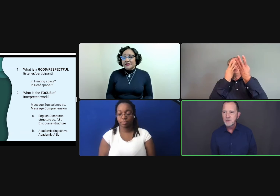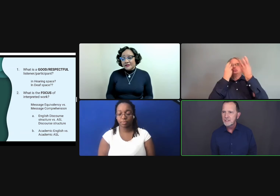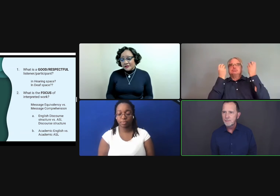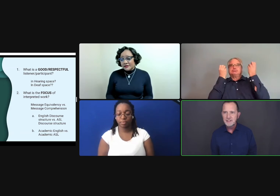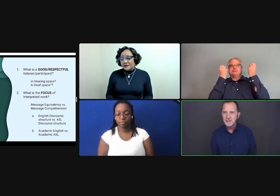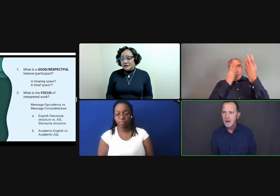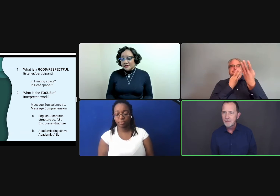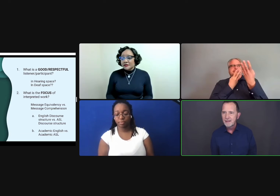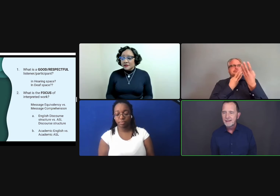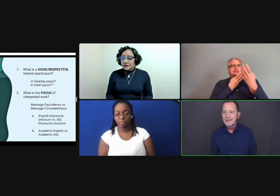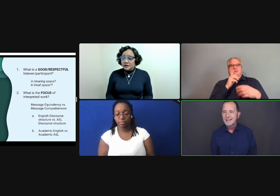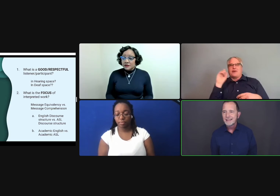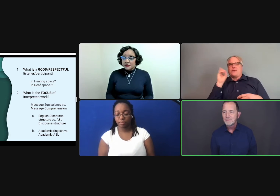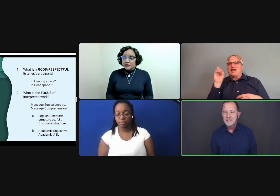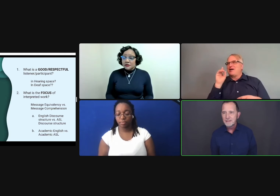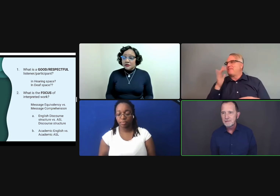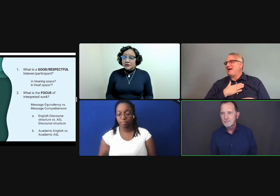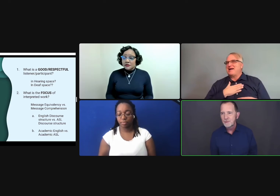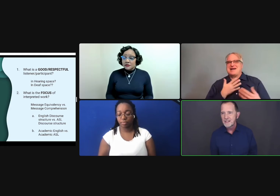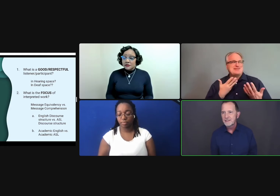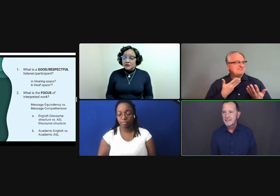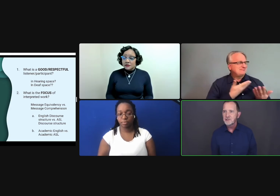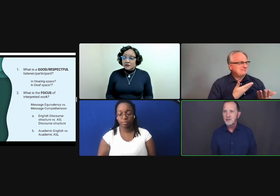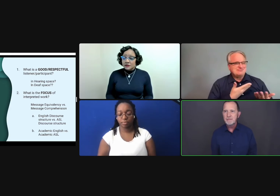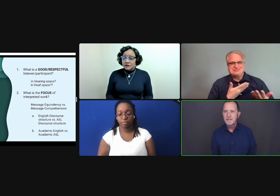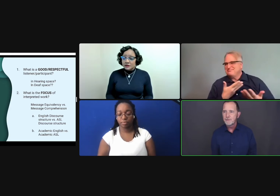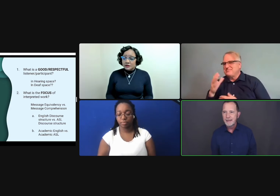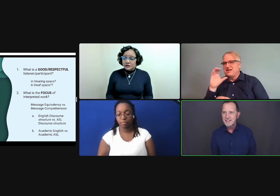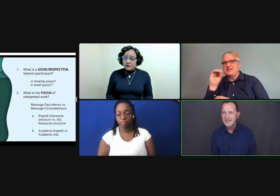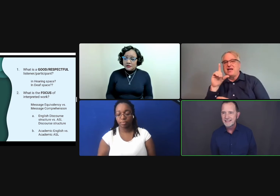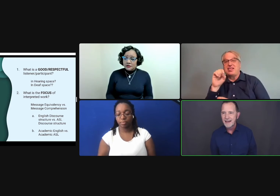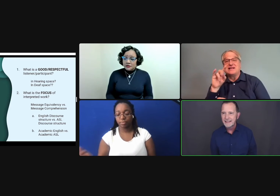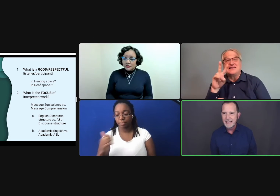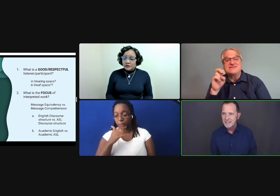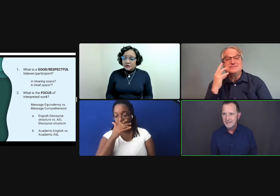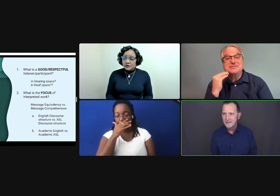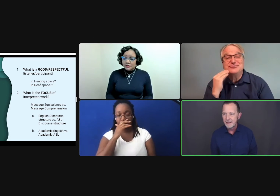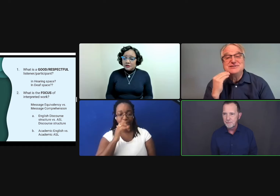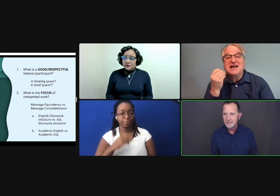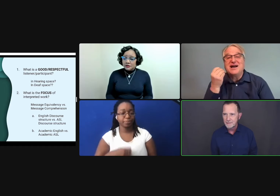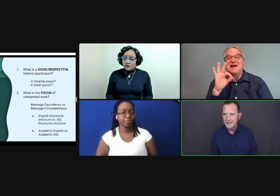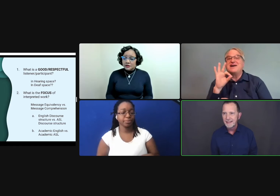doing their best job, will still result in a stream of information that's not engaging to the deaf participant.